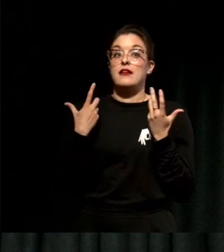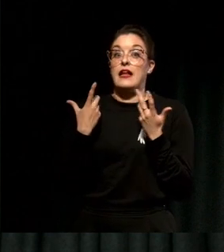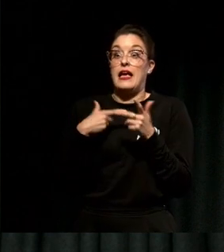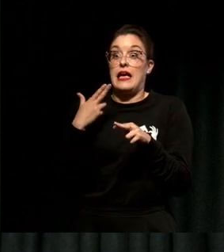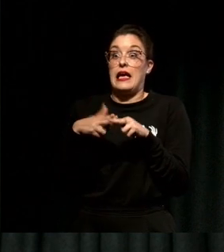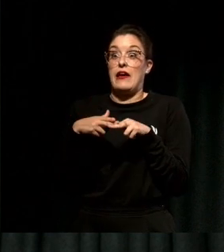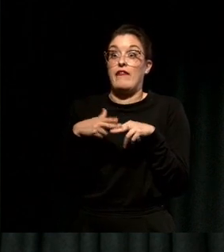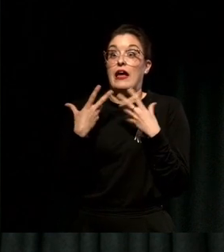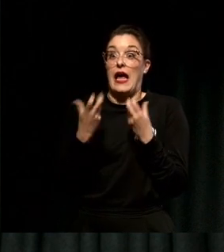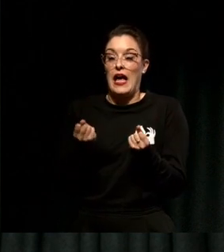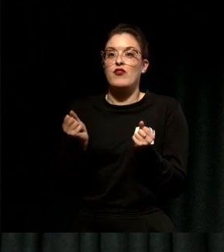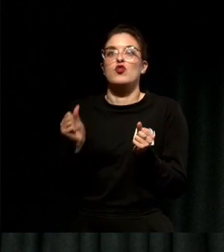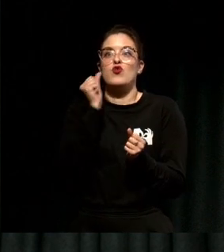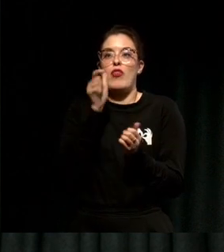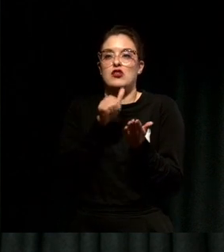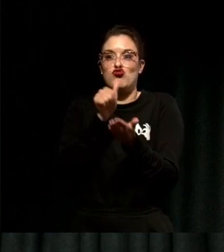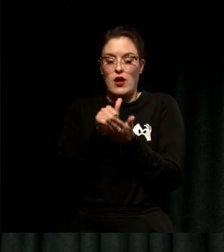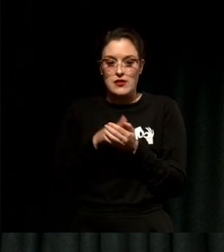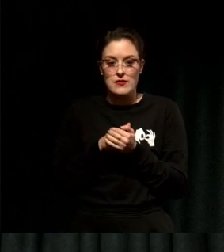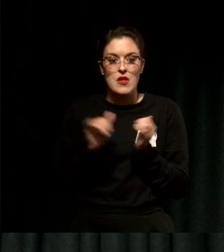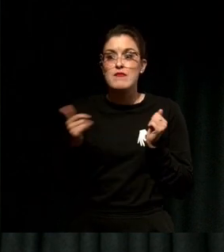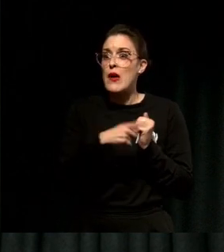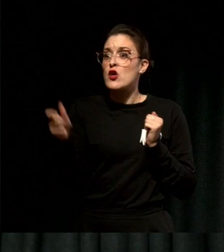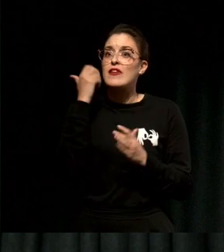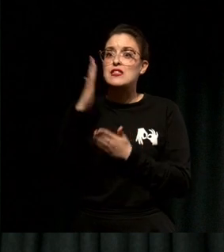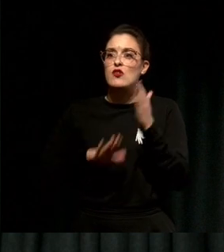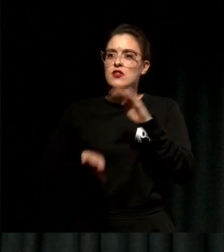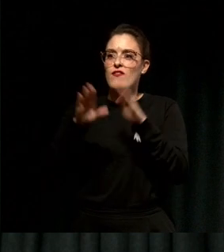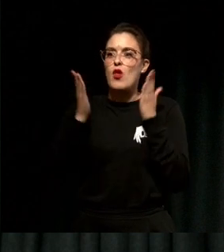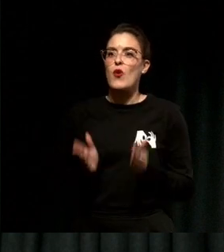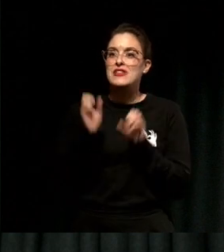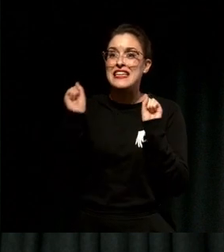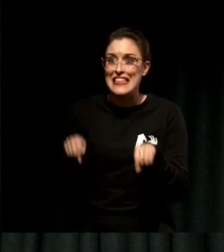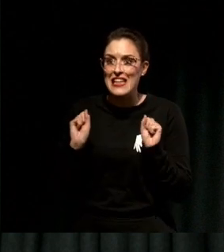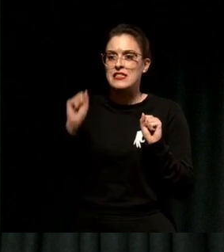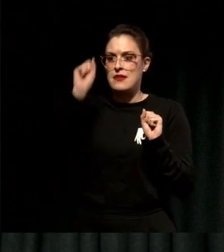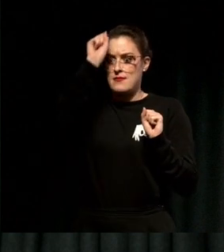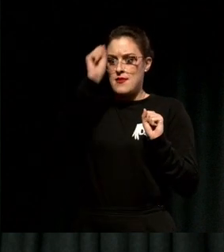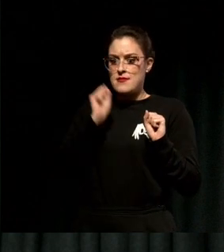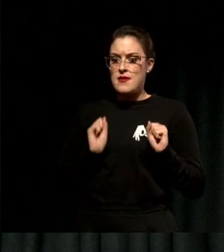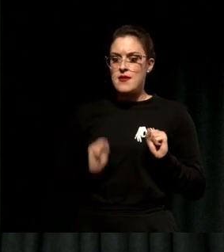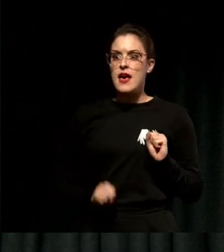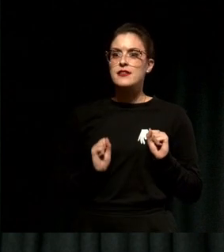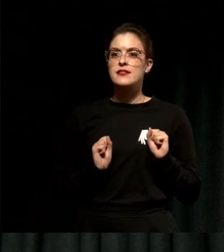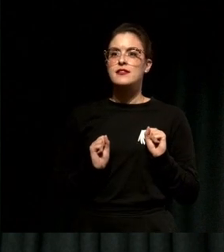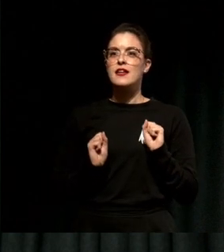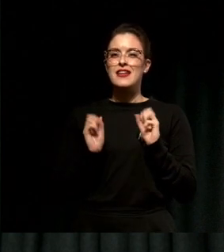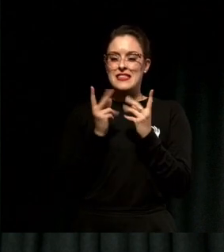I didn't even know what that was like but you might have experienced it in the times when you're at your best and there's something about how your body feels in that moment that